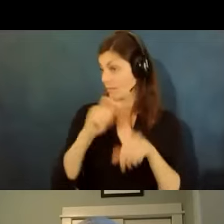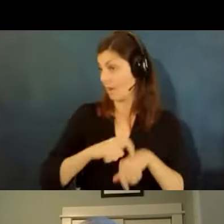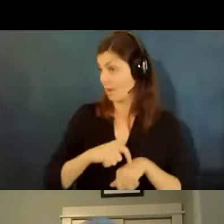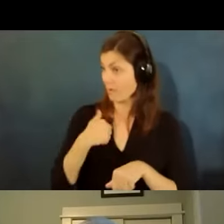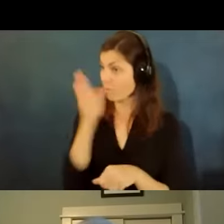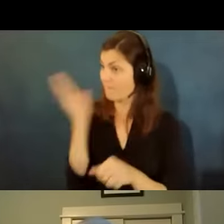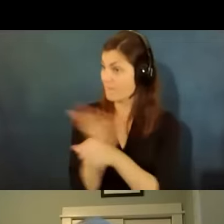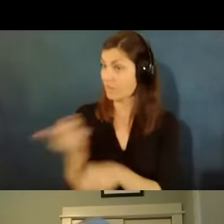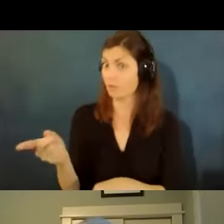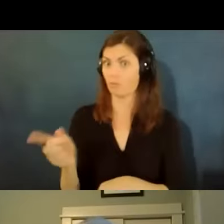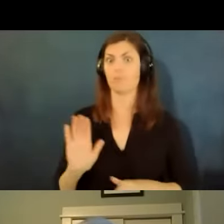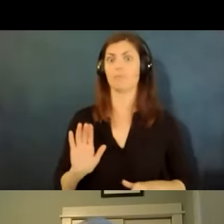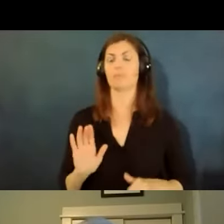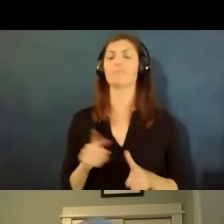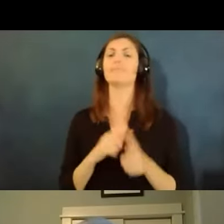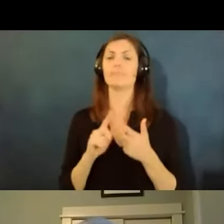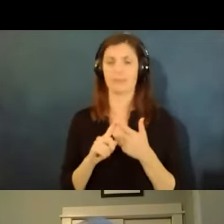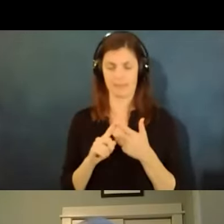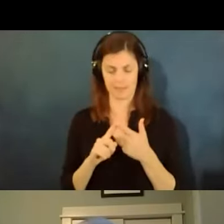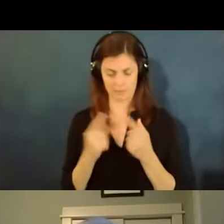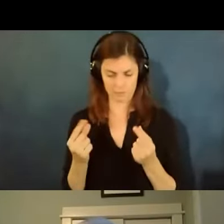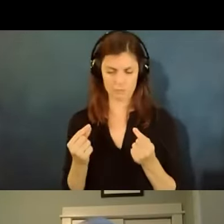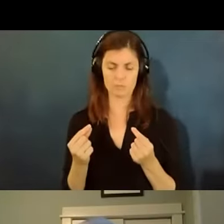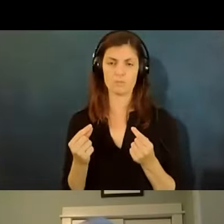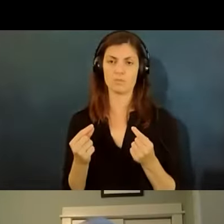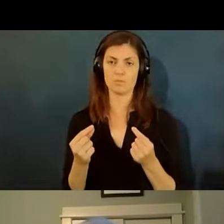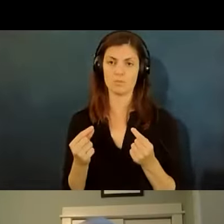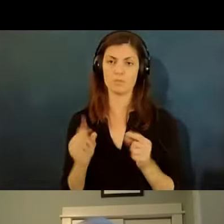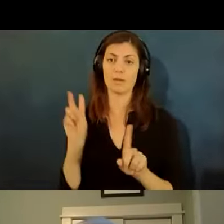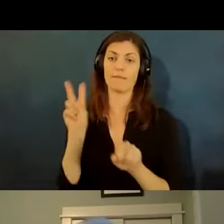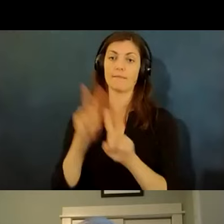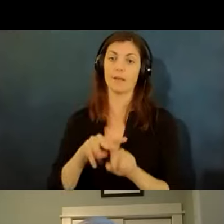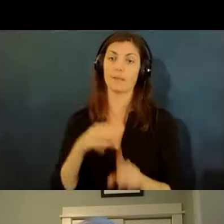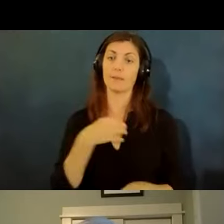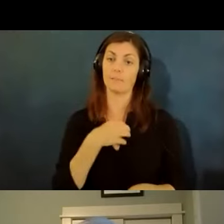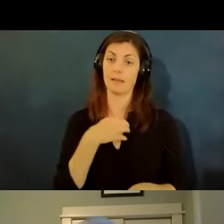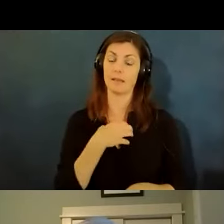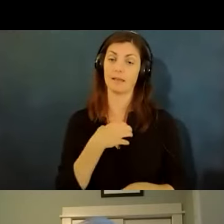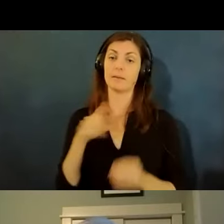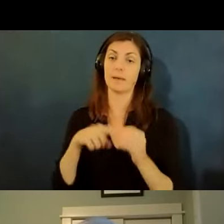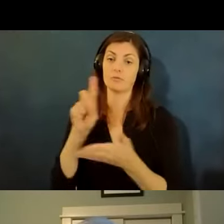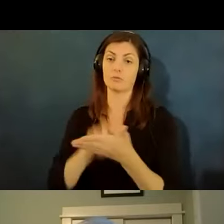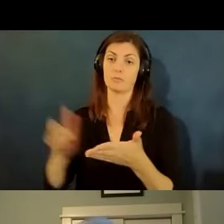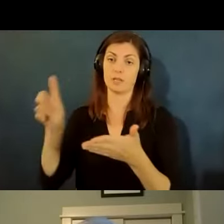then the next step in these cases is to file a complaint of discrimination with the eeoc